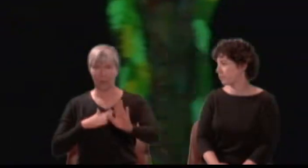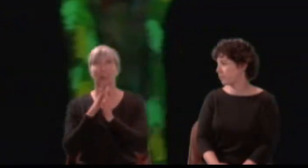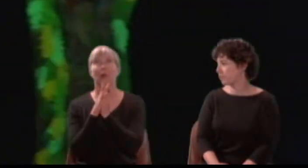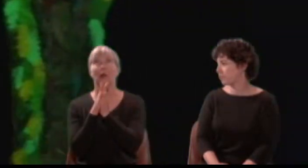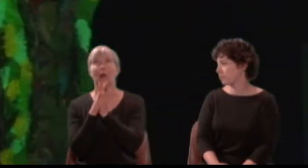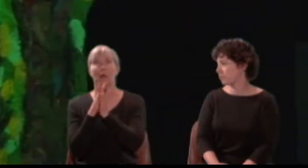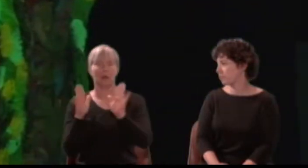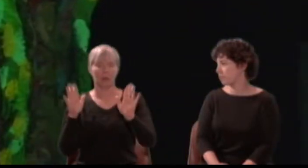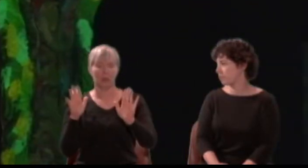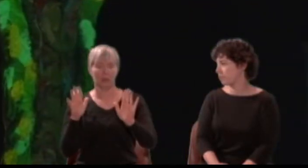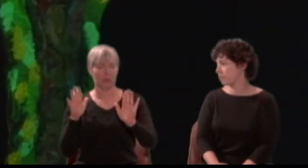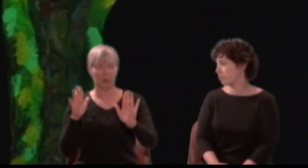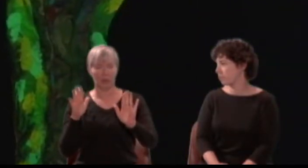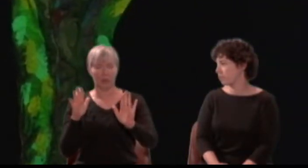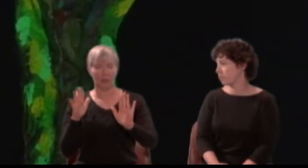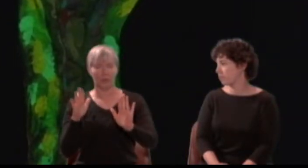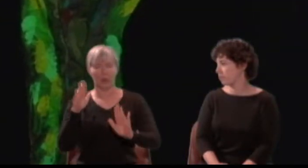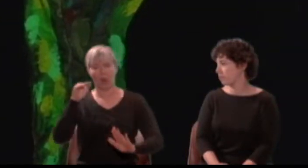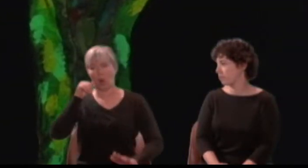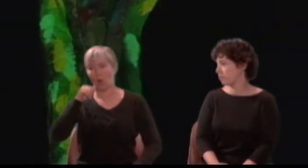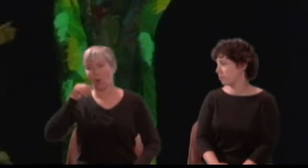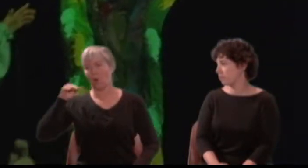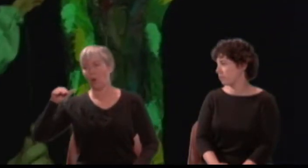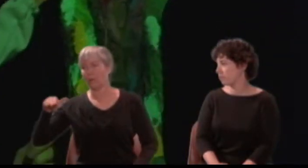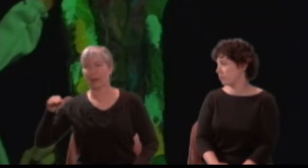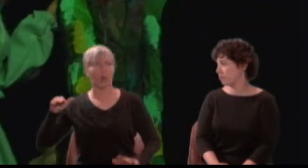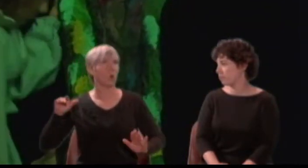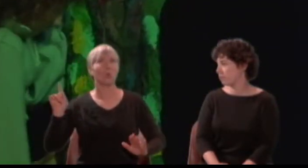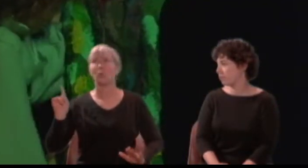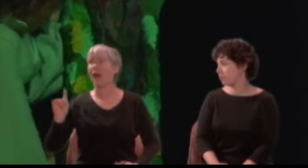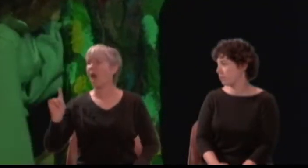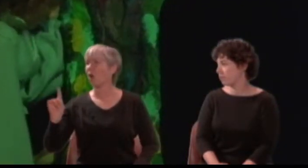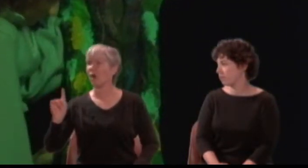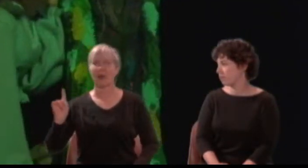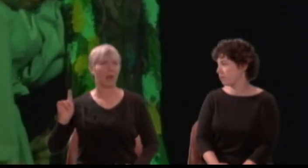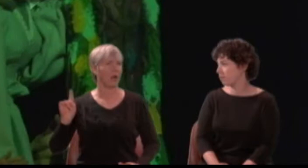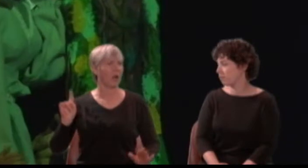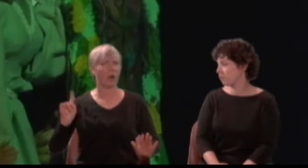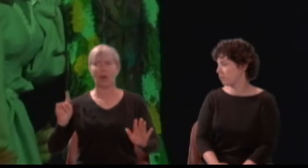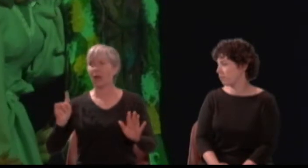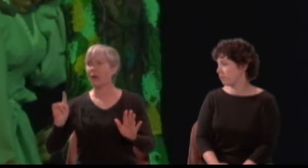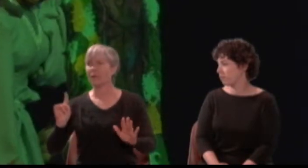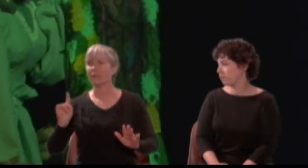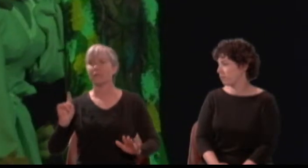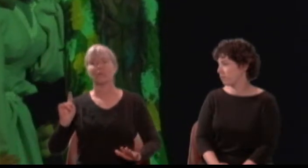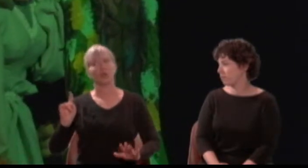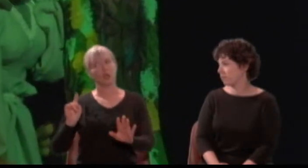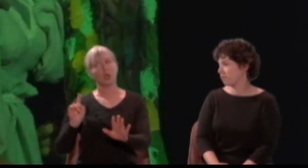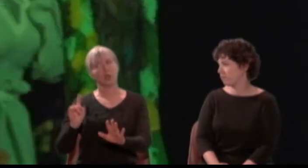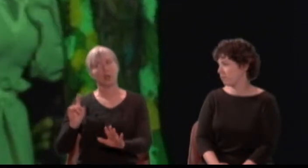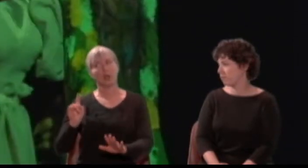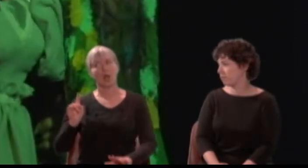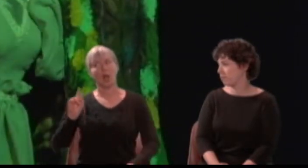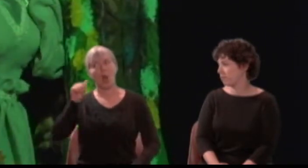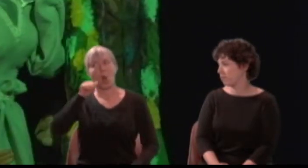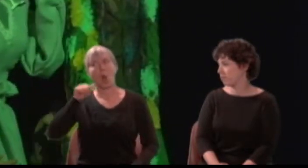Happy is Hermia, wheresoe' er she lies, For she hath blessed and attractive eyes.